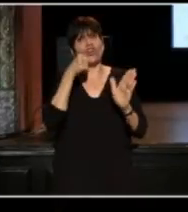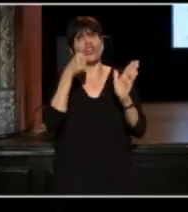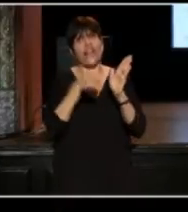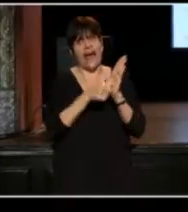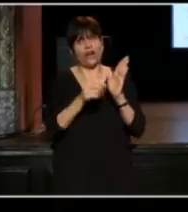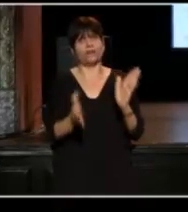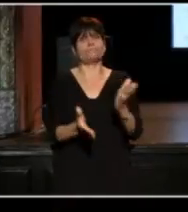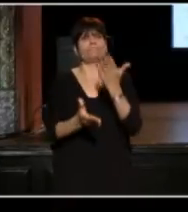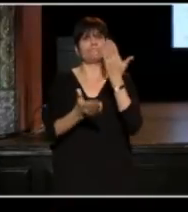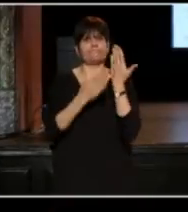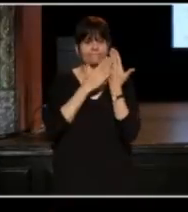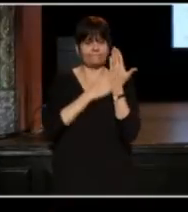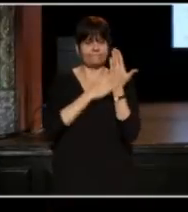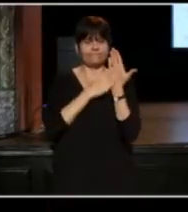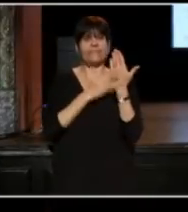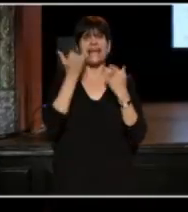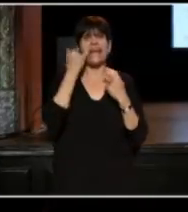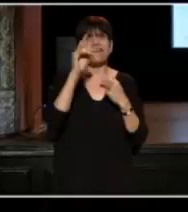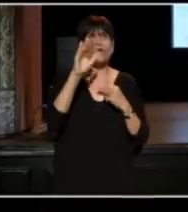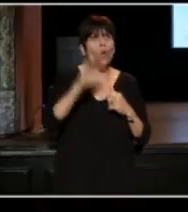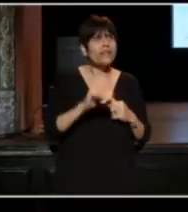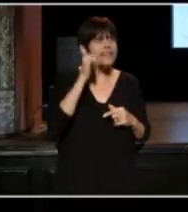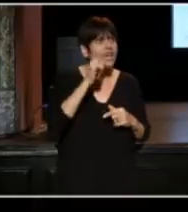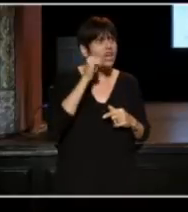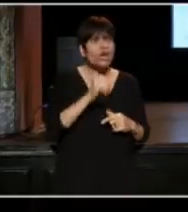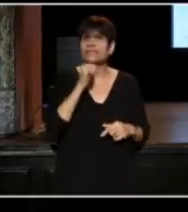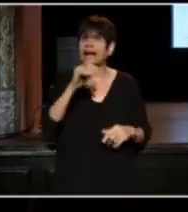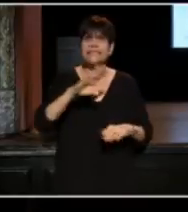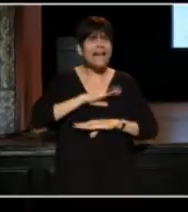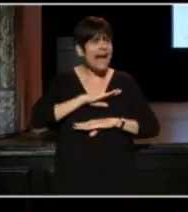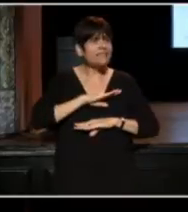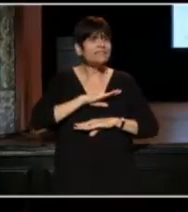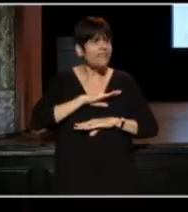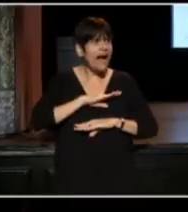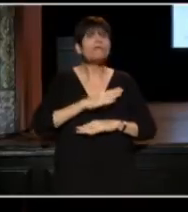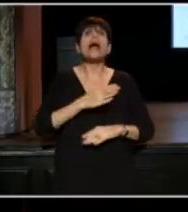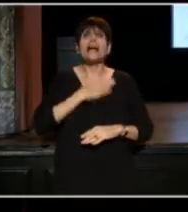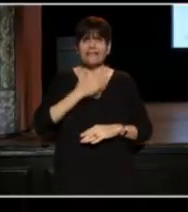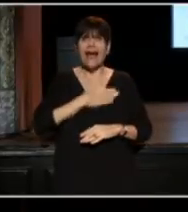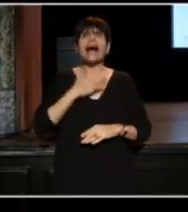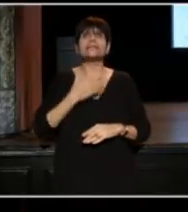"If your little girl is dissatisfied, we'd be glad to have her bed